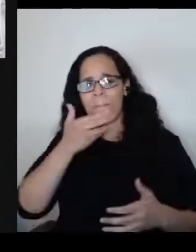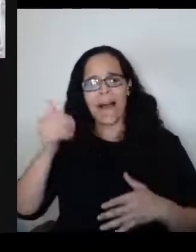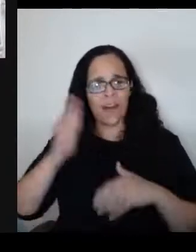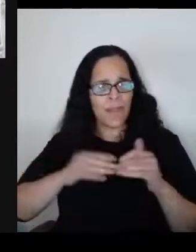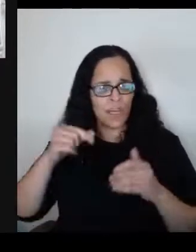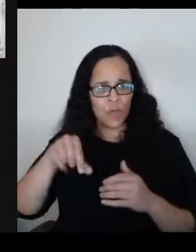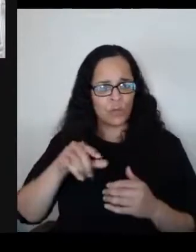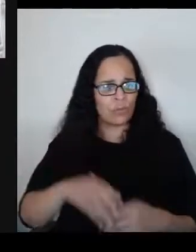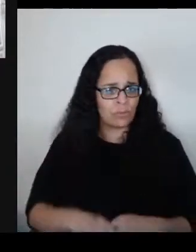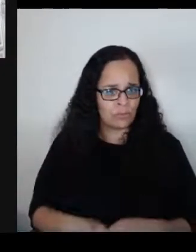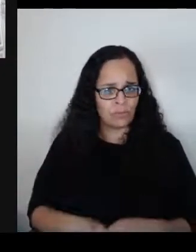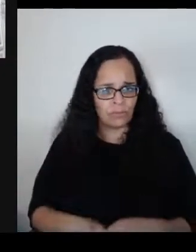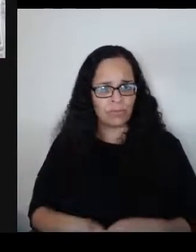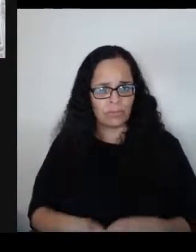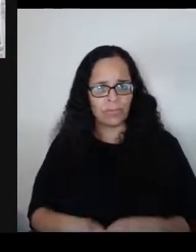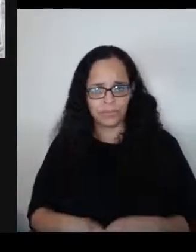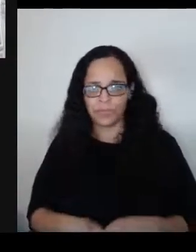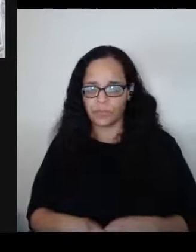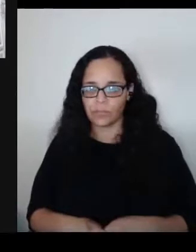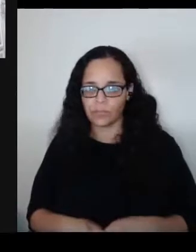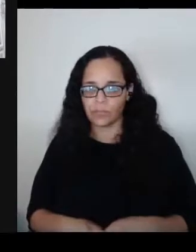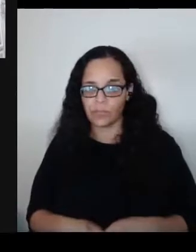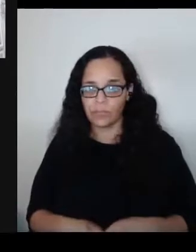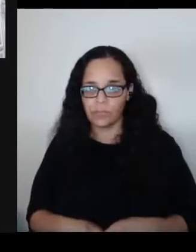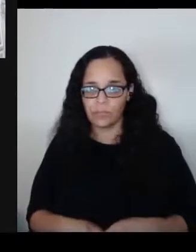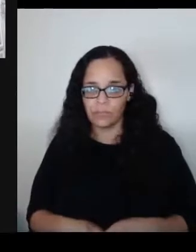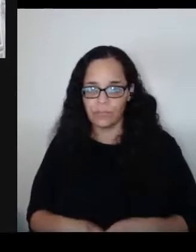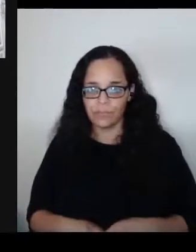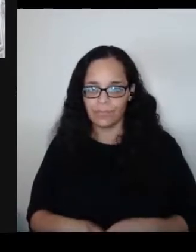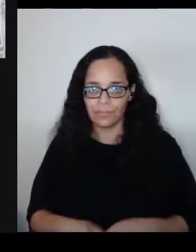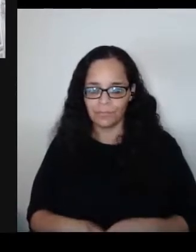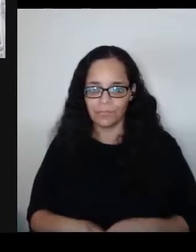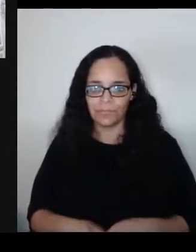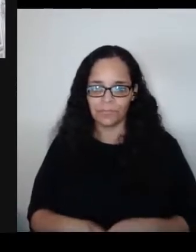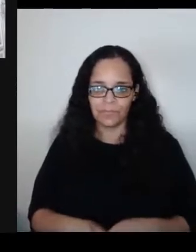Let me, let me ask this. Since we're talking about Charlottesville,